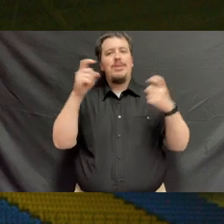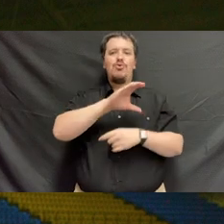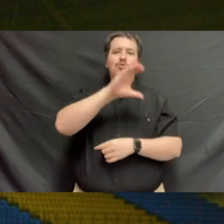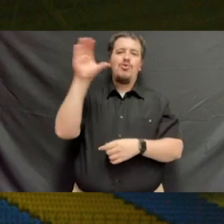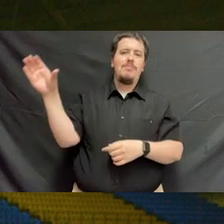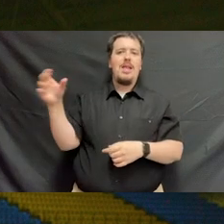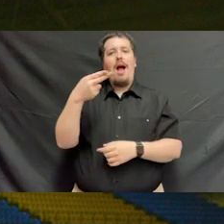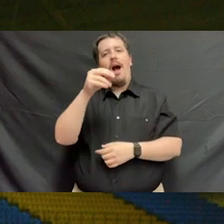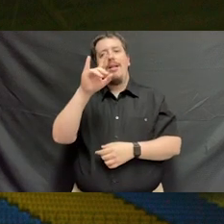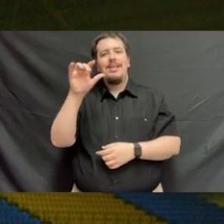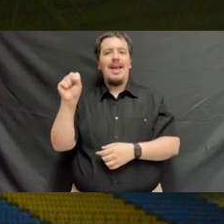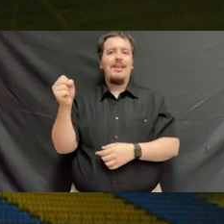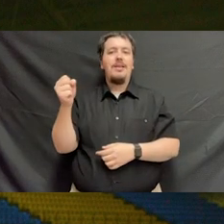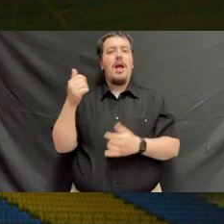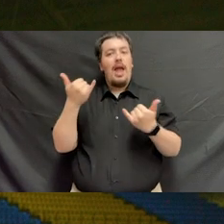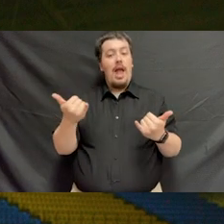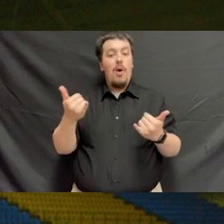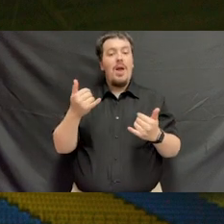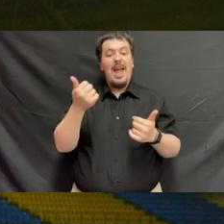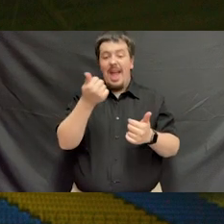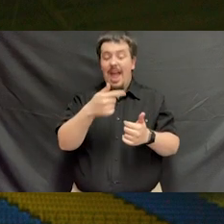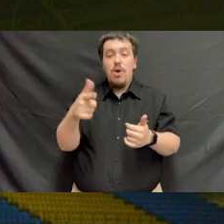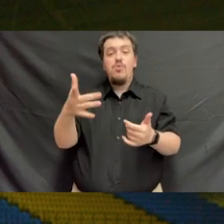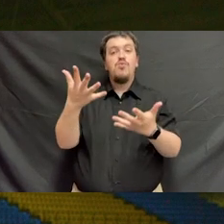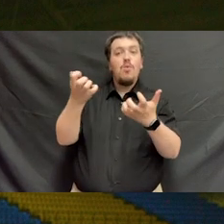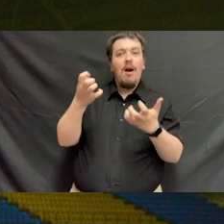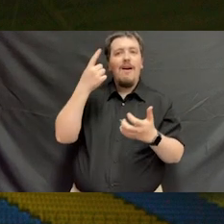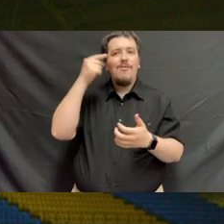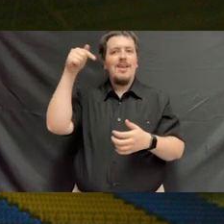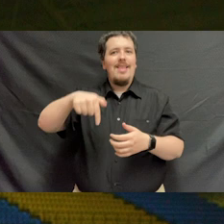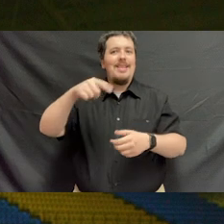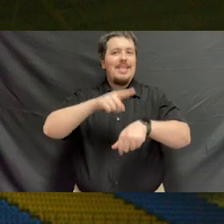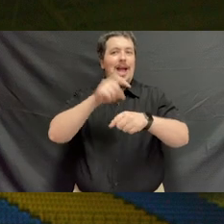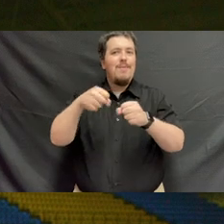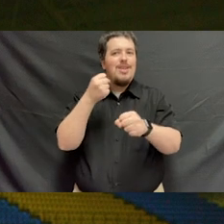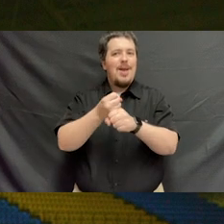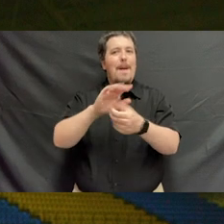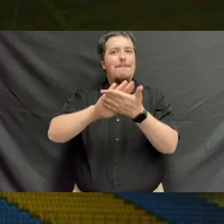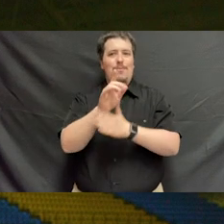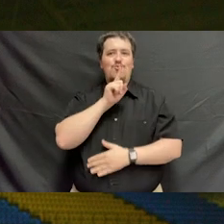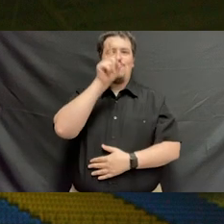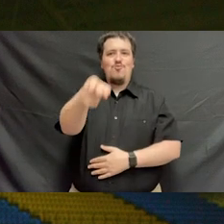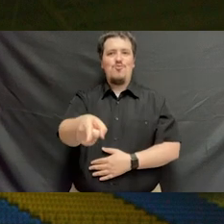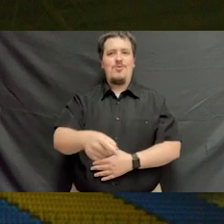And as the holidays are upon us, I hope whatever you wish for, in this holiday season, that it comes true.